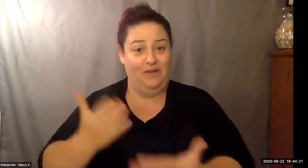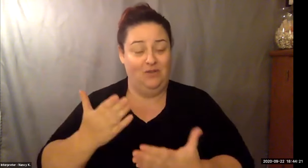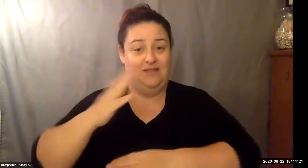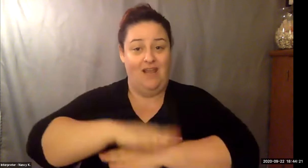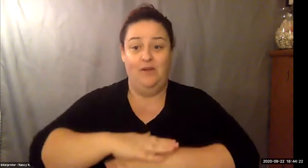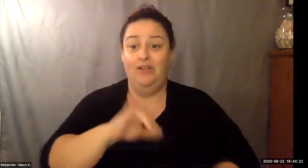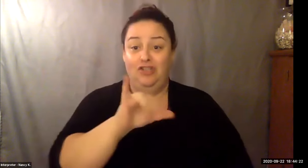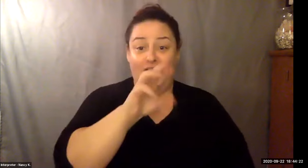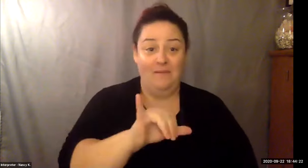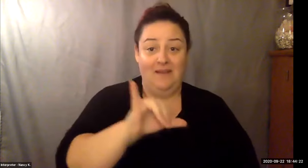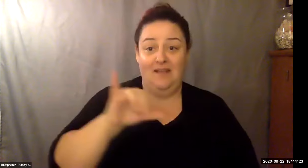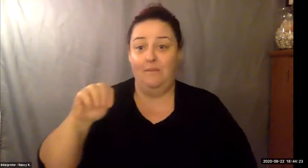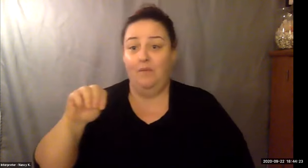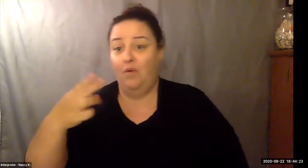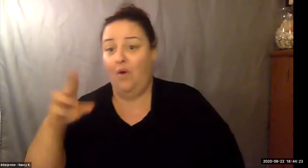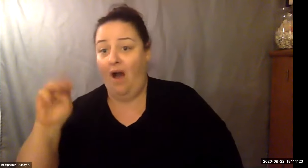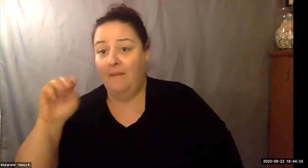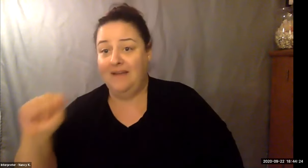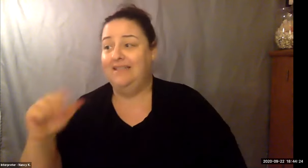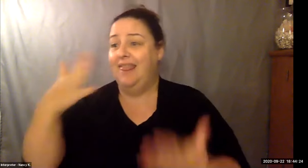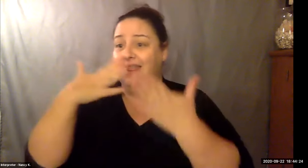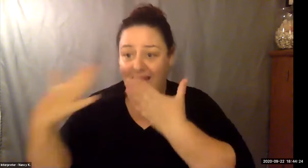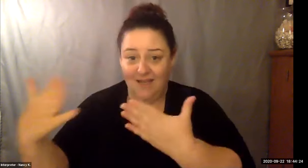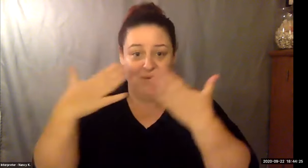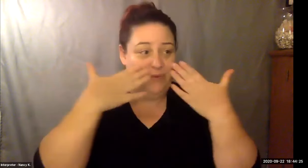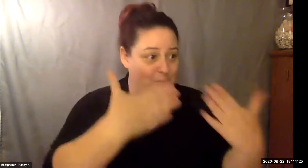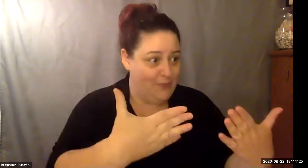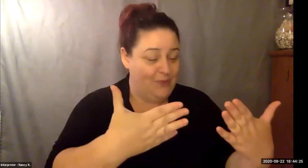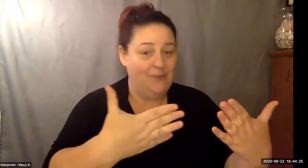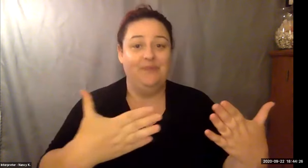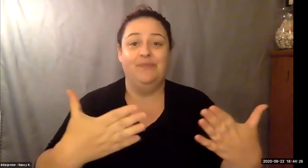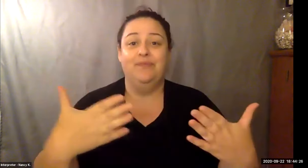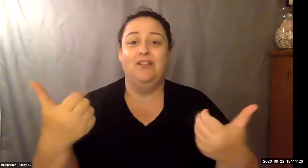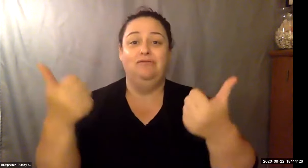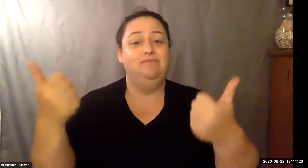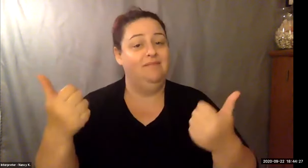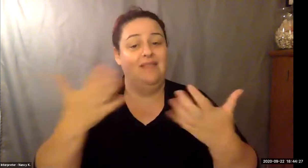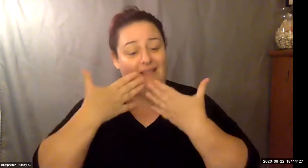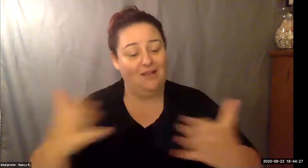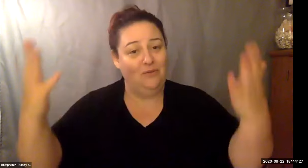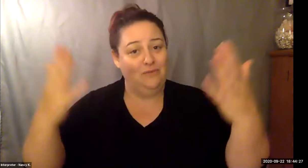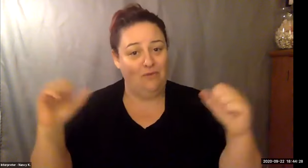Keith Wolling: But these people have stories to tell and if they know you truly have an interest in them that goes a long way.